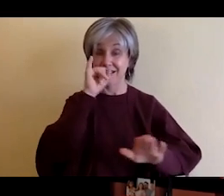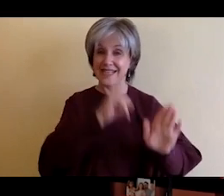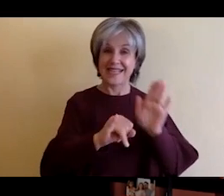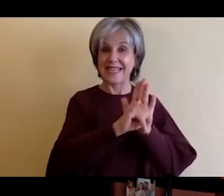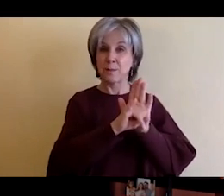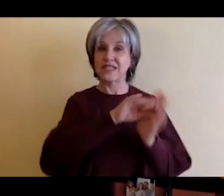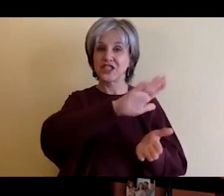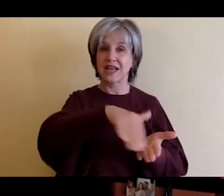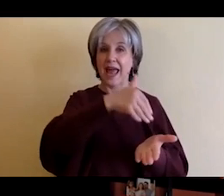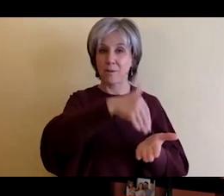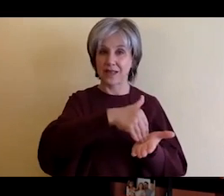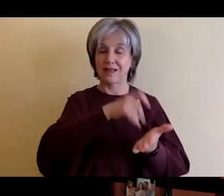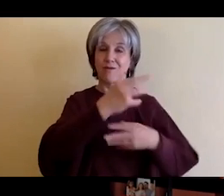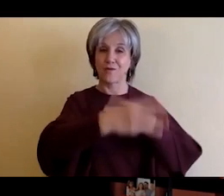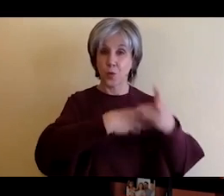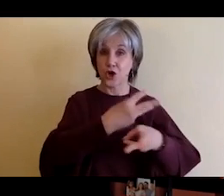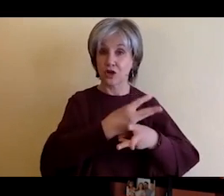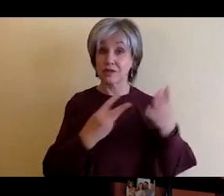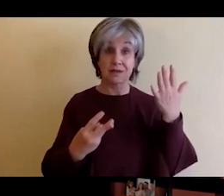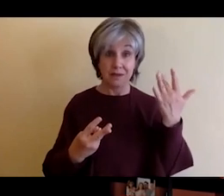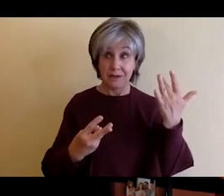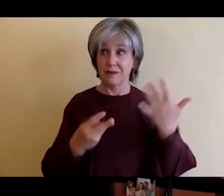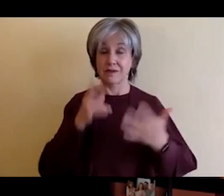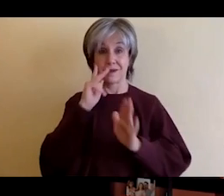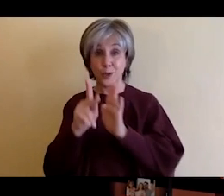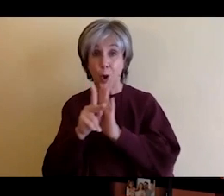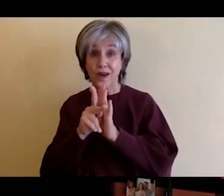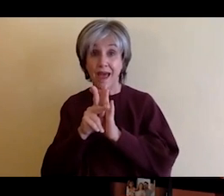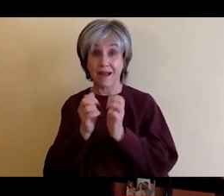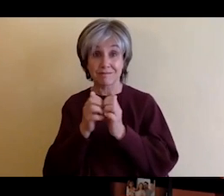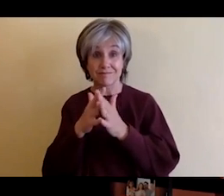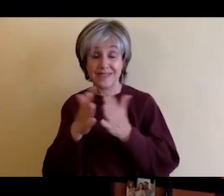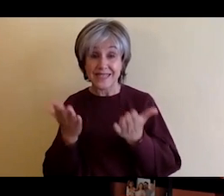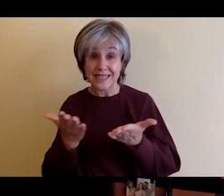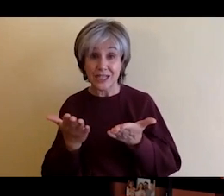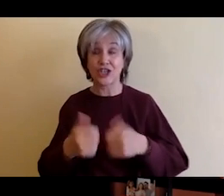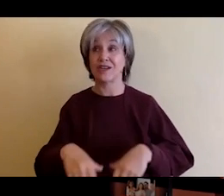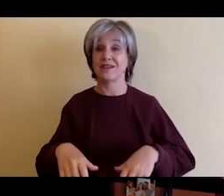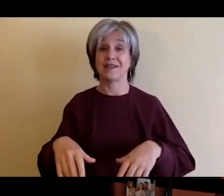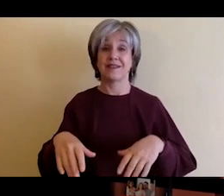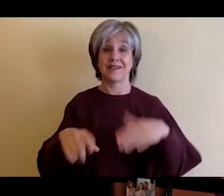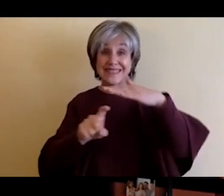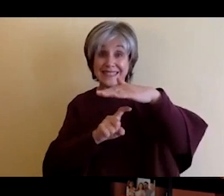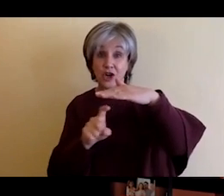you know companies like Kodak, Xerox, Bausch and Lomb, the imaging science school at RIT so on and so forth.